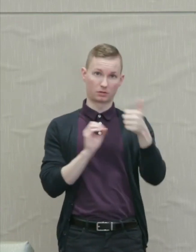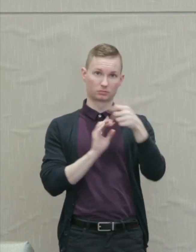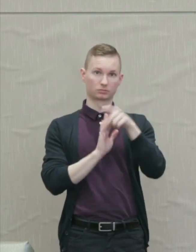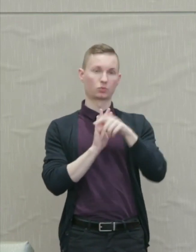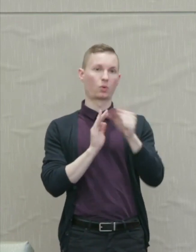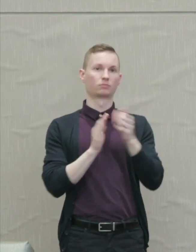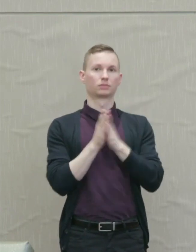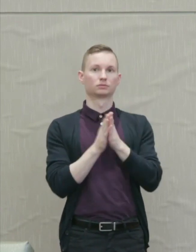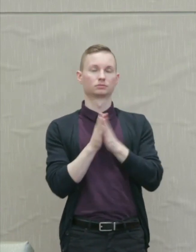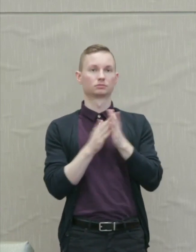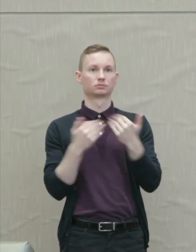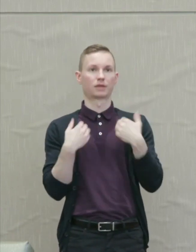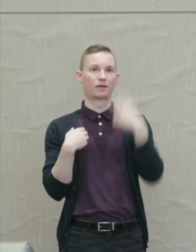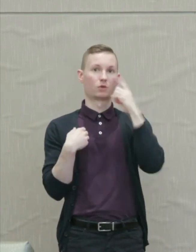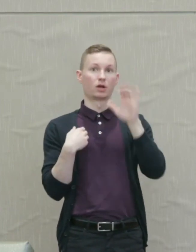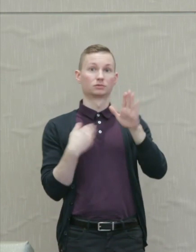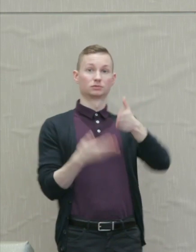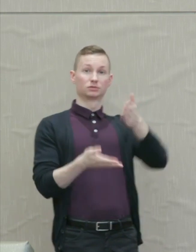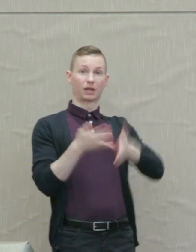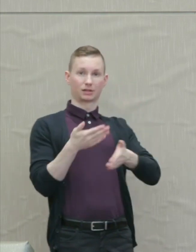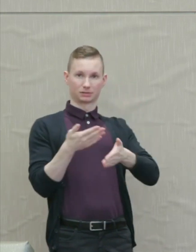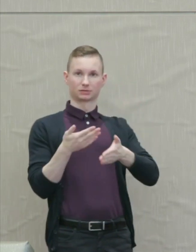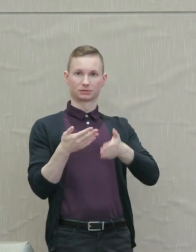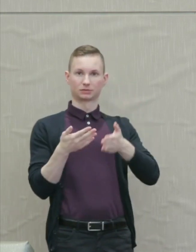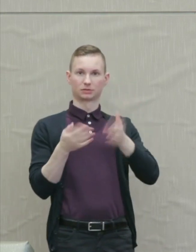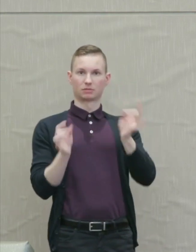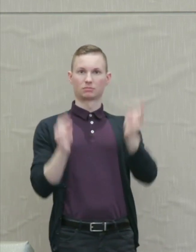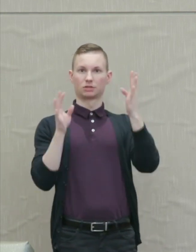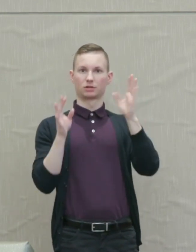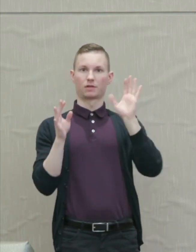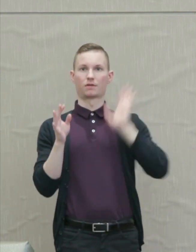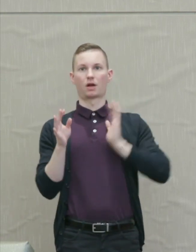for its end the misery of our fellow creatures."